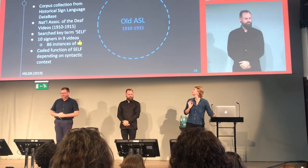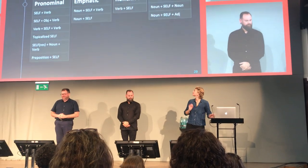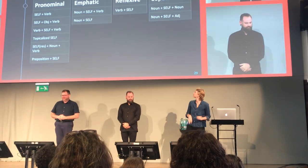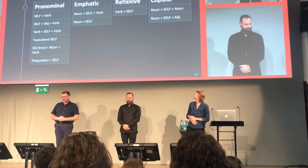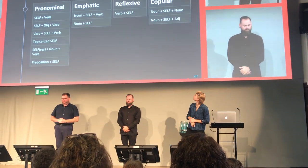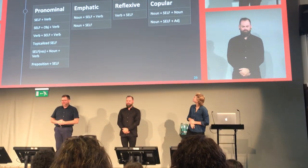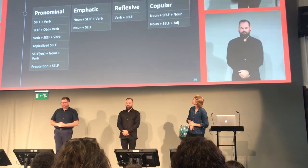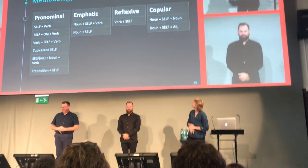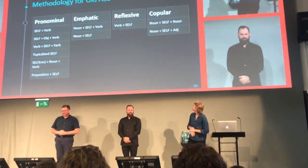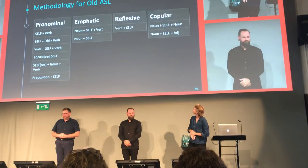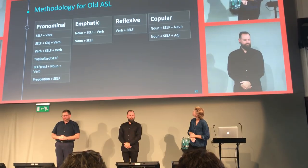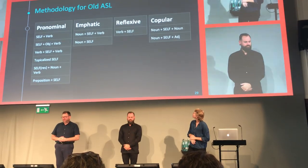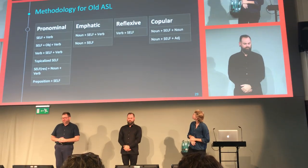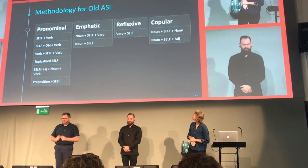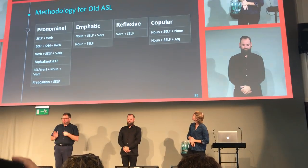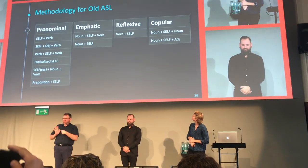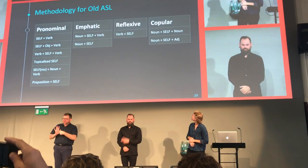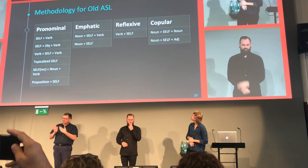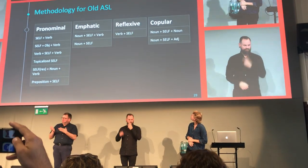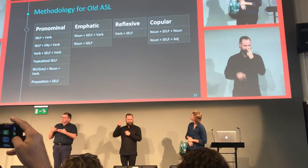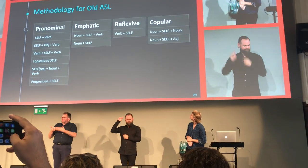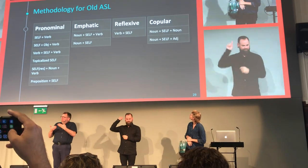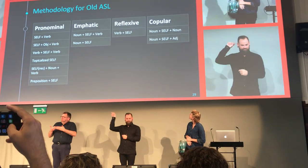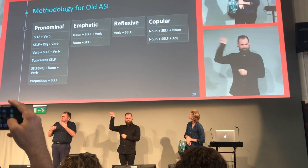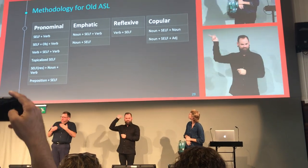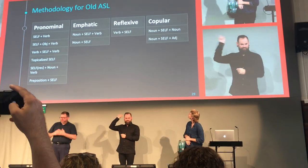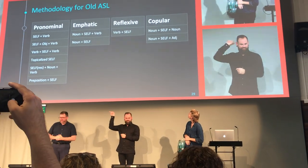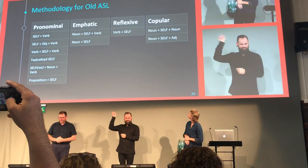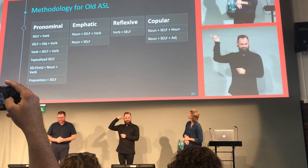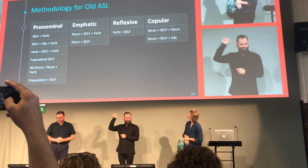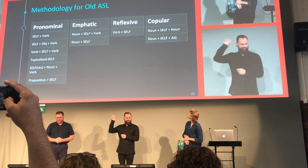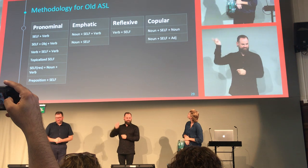And I coded the function of "self" in those syntactical occurrences.